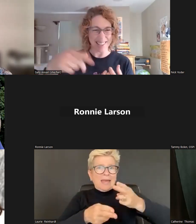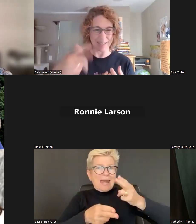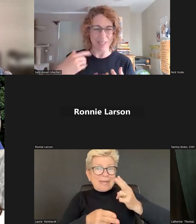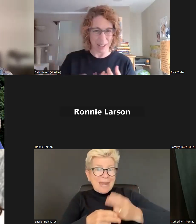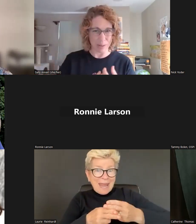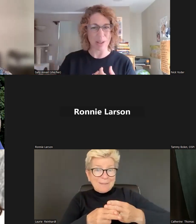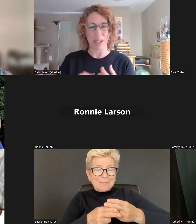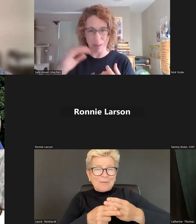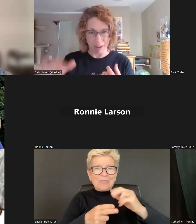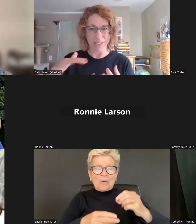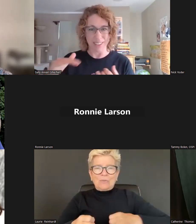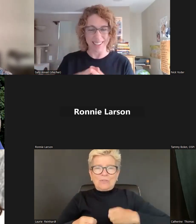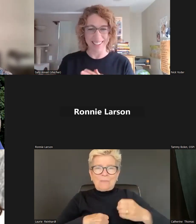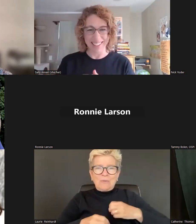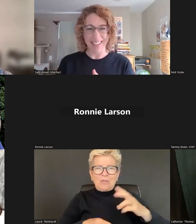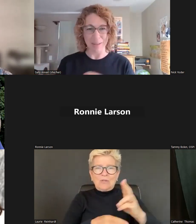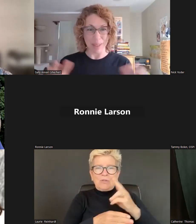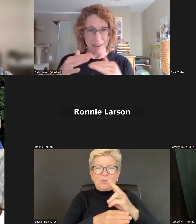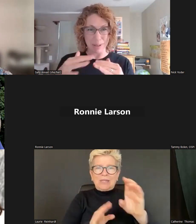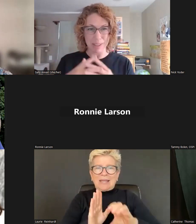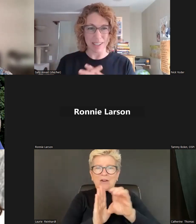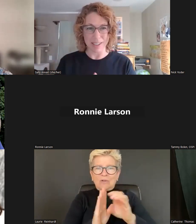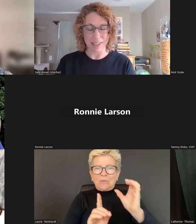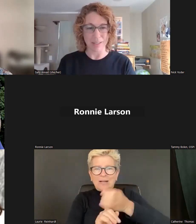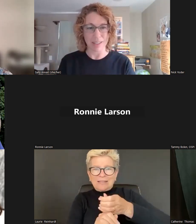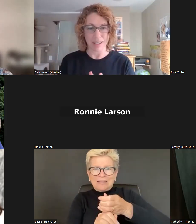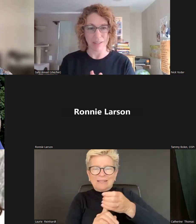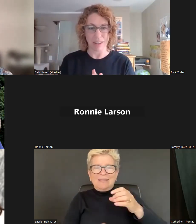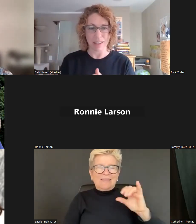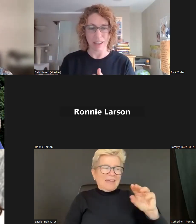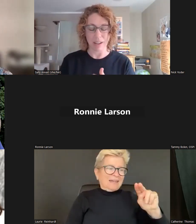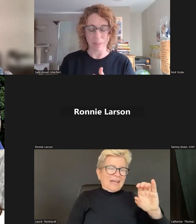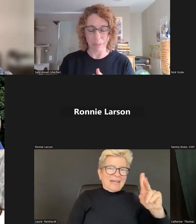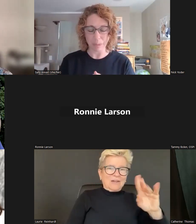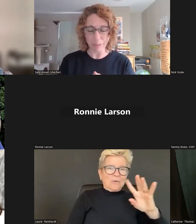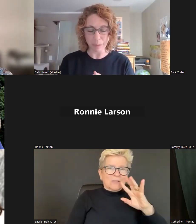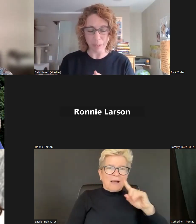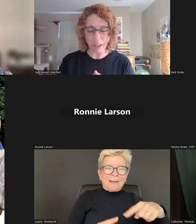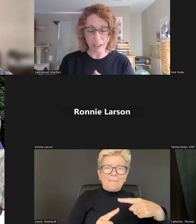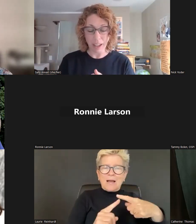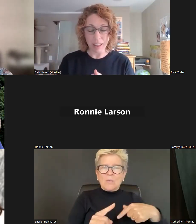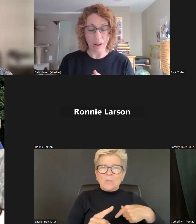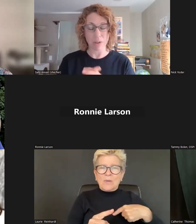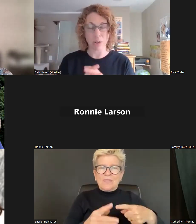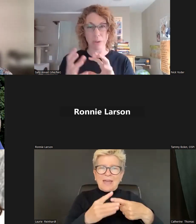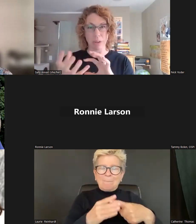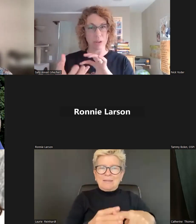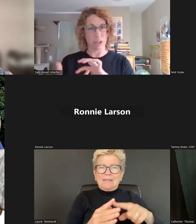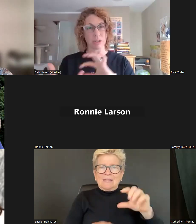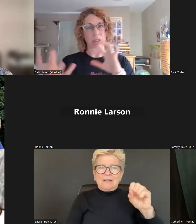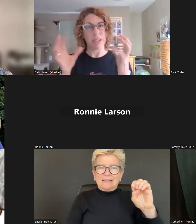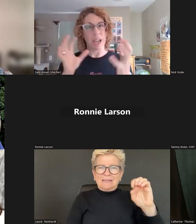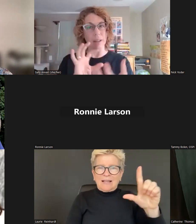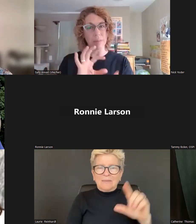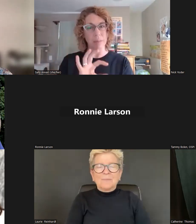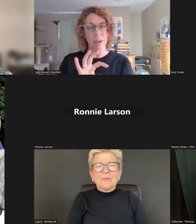And then we would connect that to their experience in school. And cafeterias. So Yeah, that so much of what I would read or discuss or bring in would be trying to connect to that